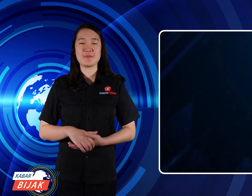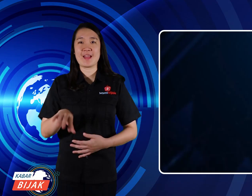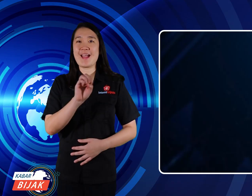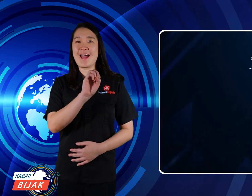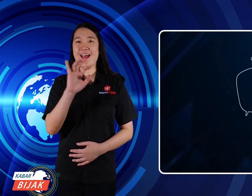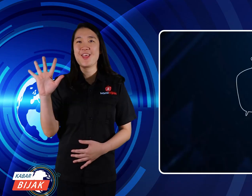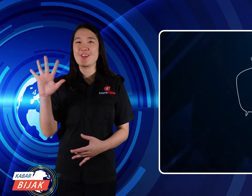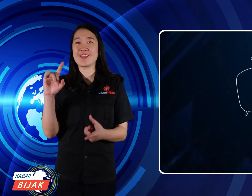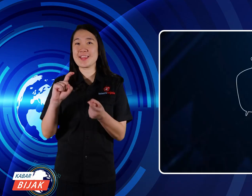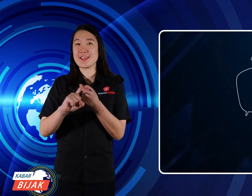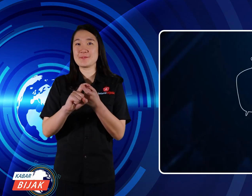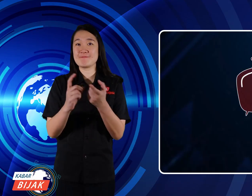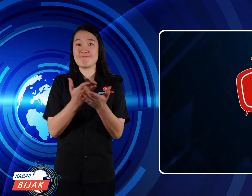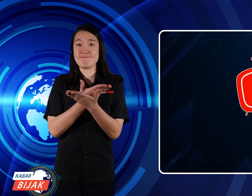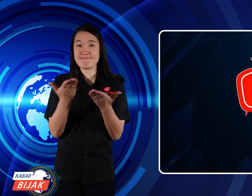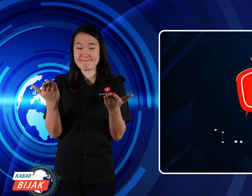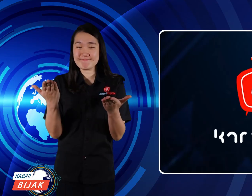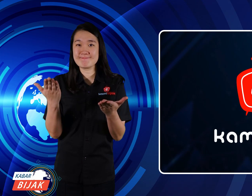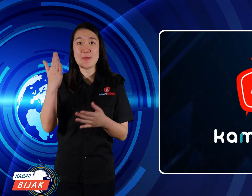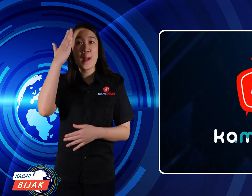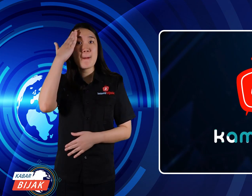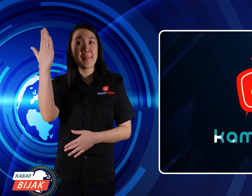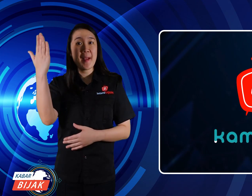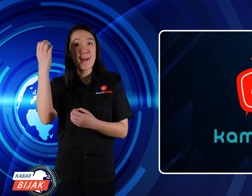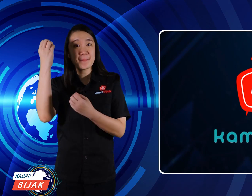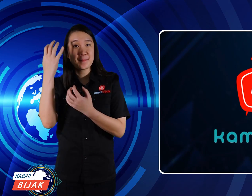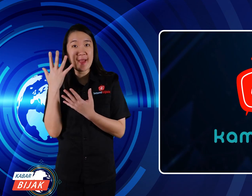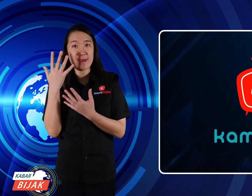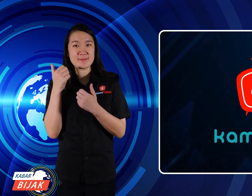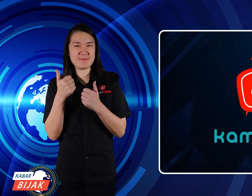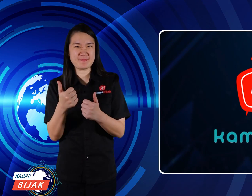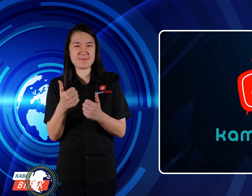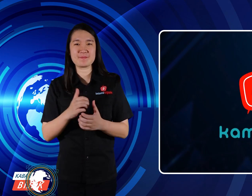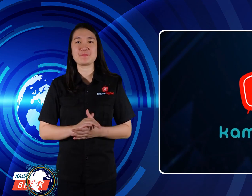Hello friends, how are you?